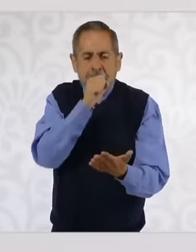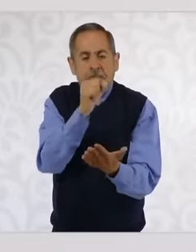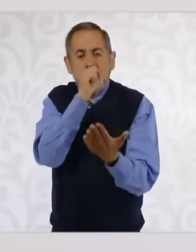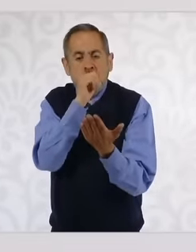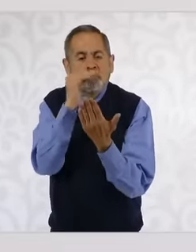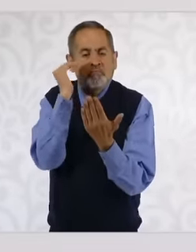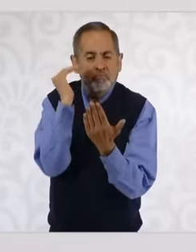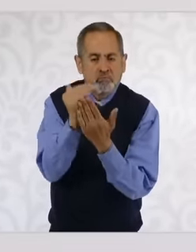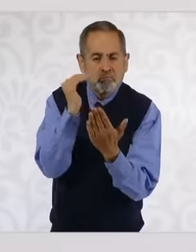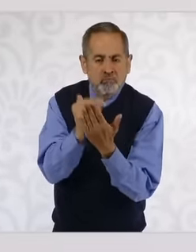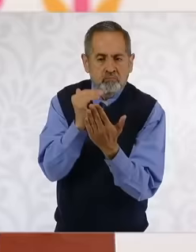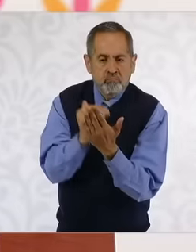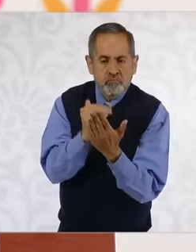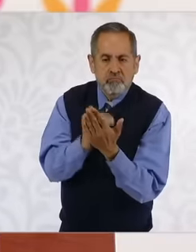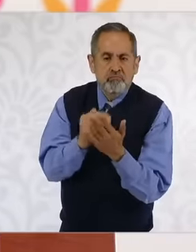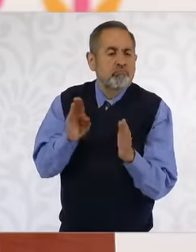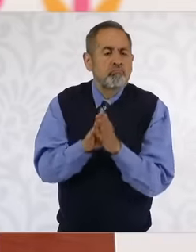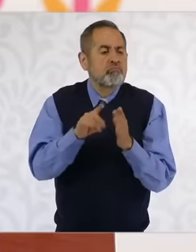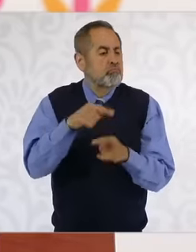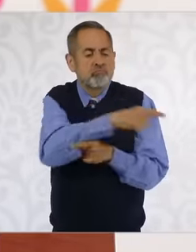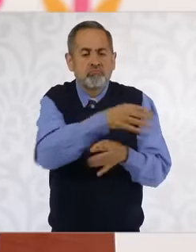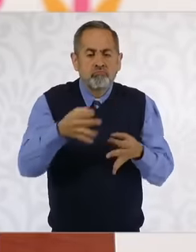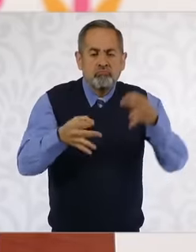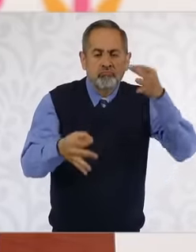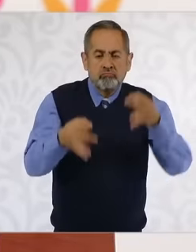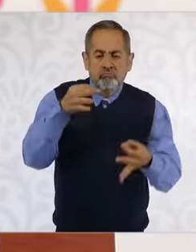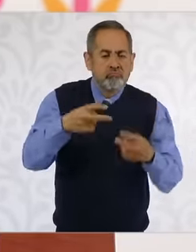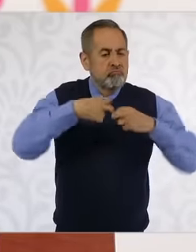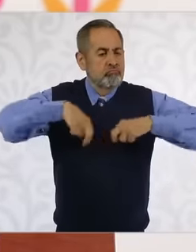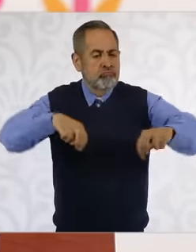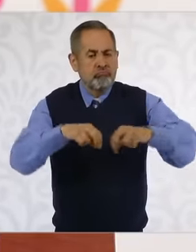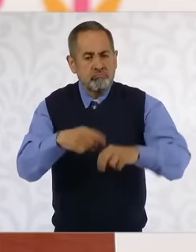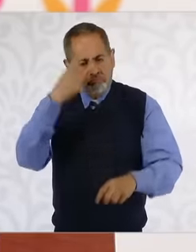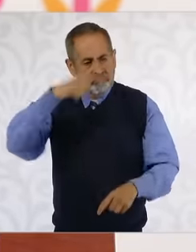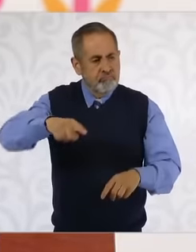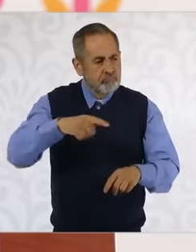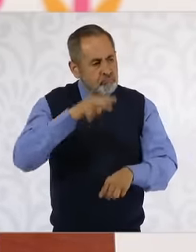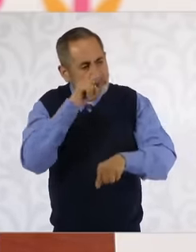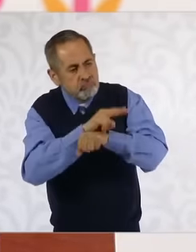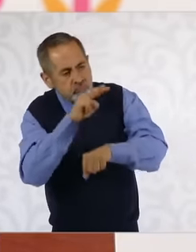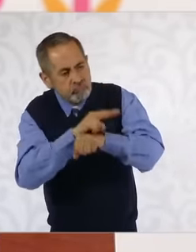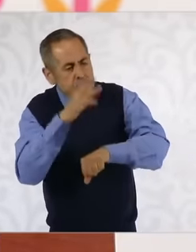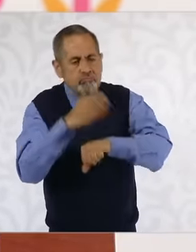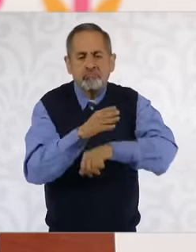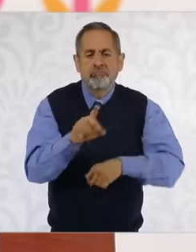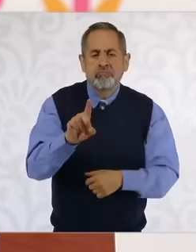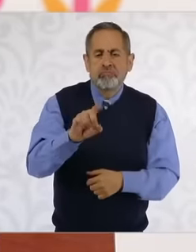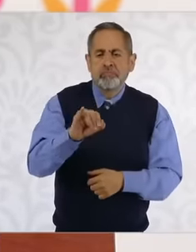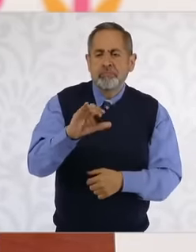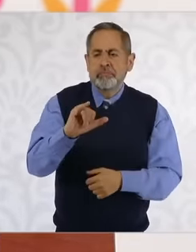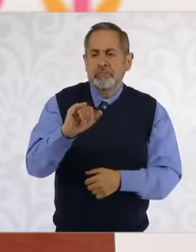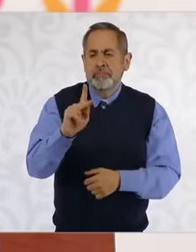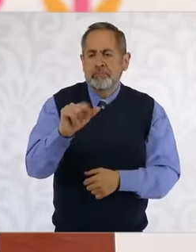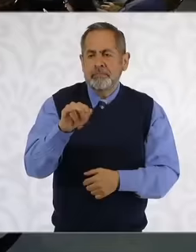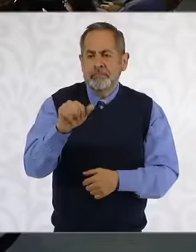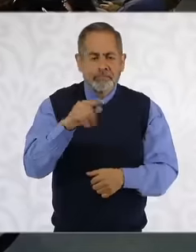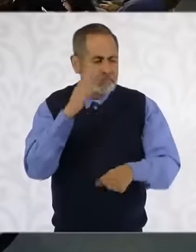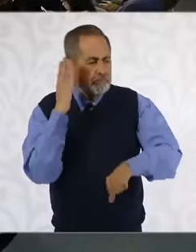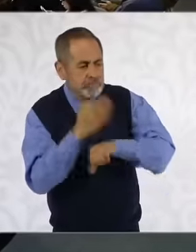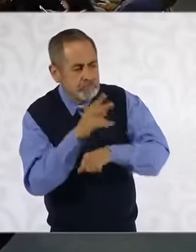example. for the disciplinary court So that the work of that court is not clear,